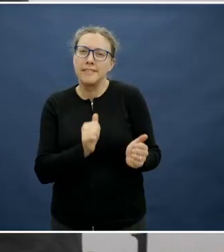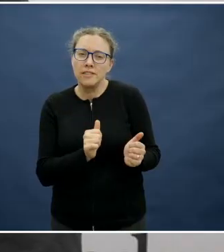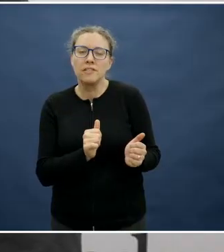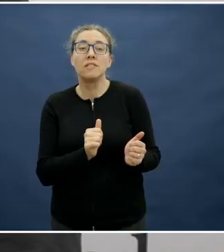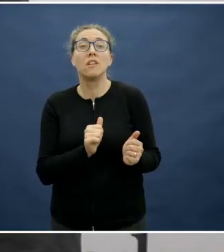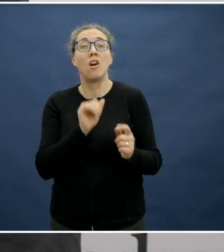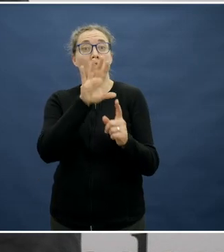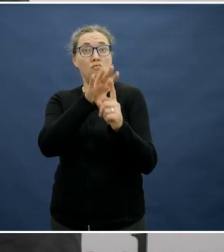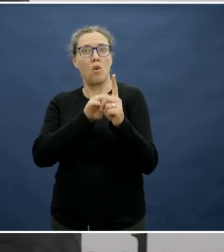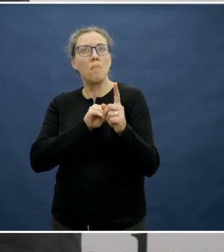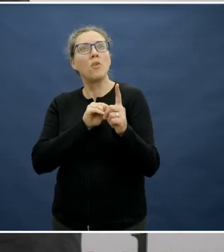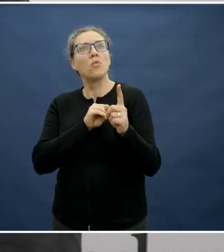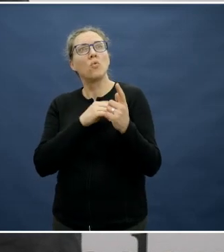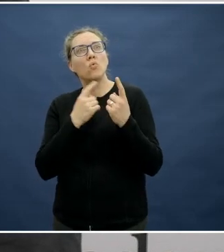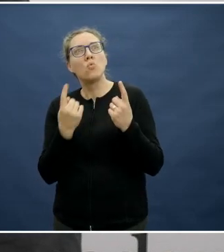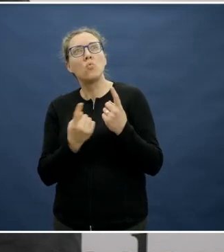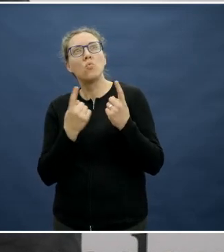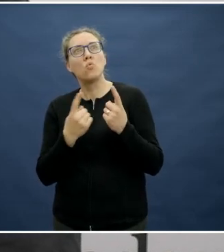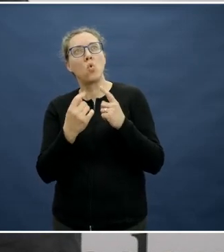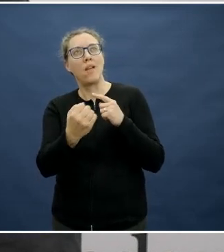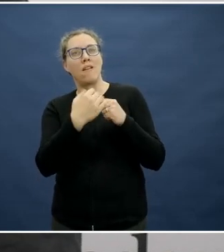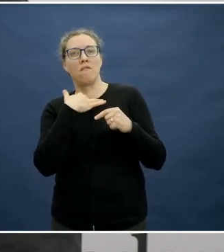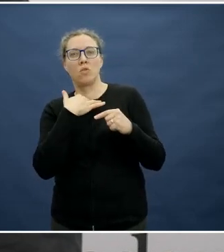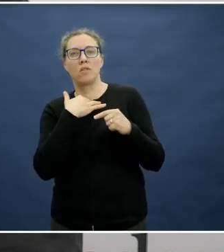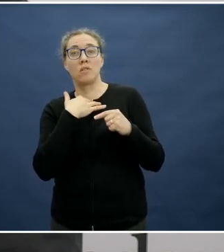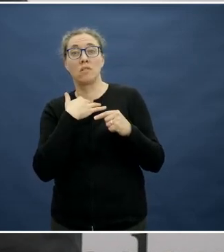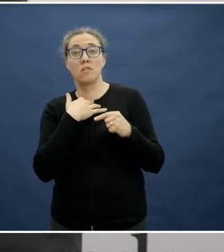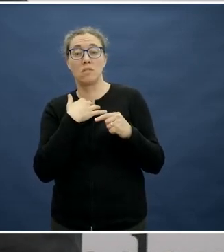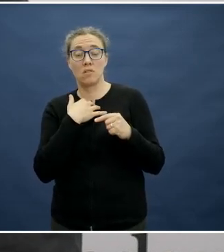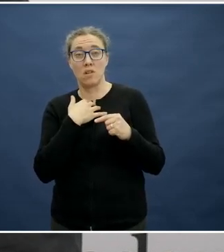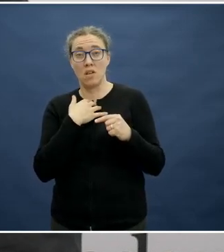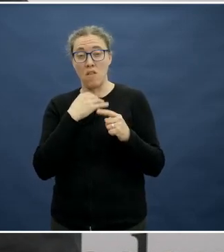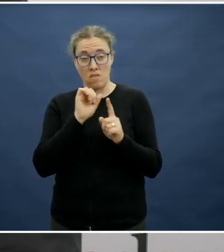I think the food environment that we eat in, that we teach our children to eat in, is absolutely